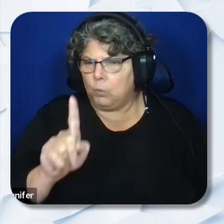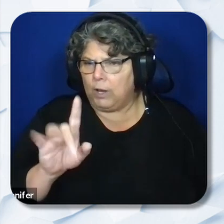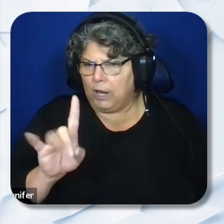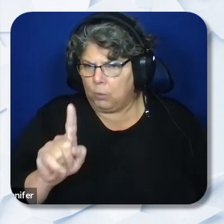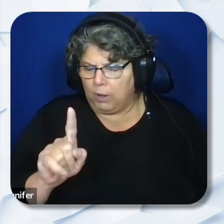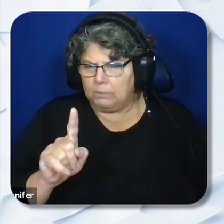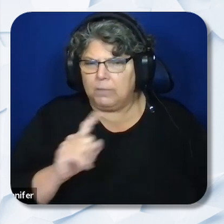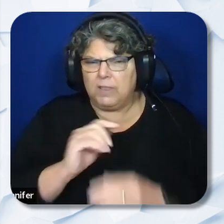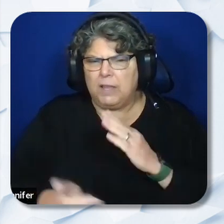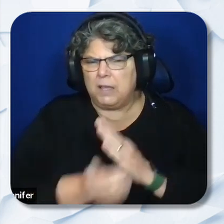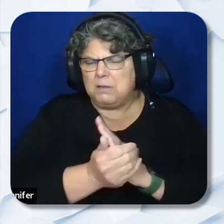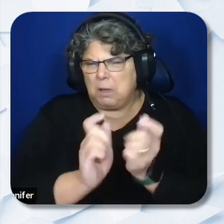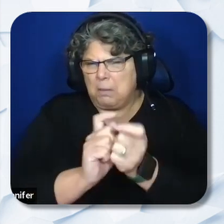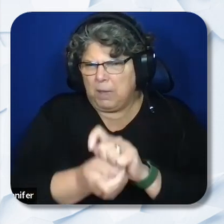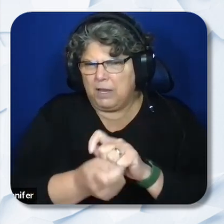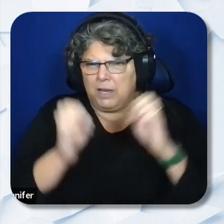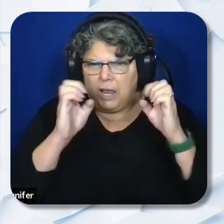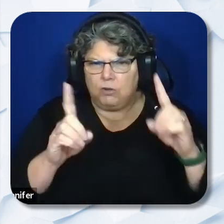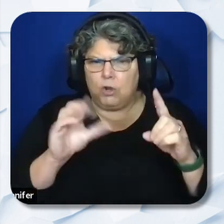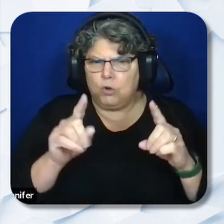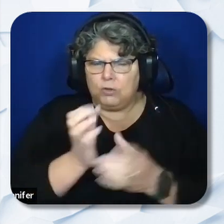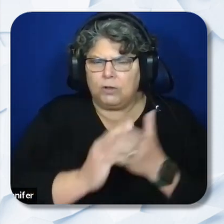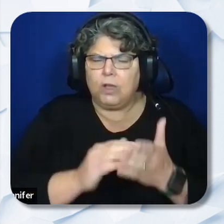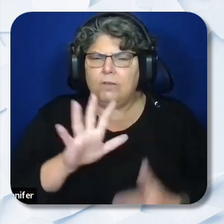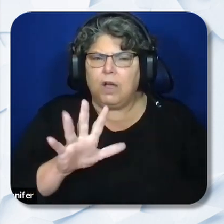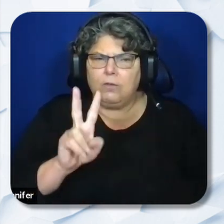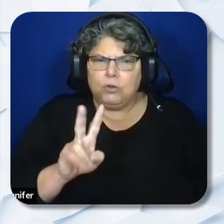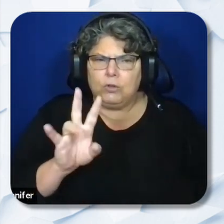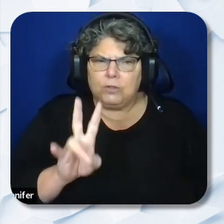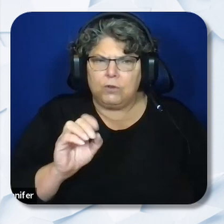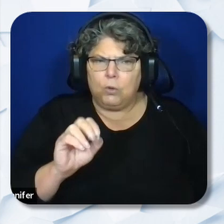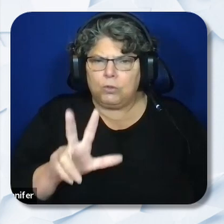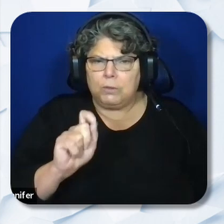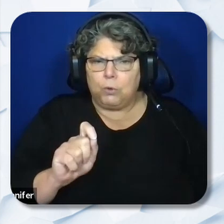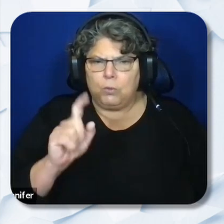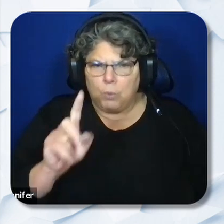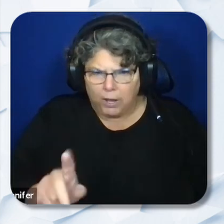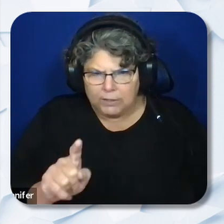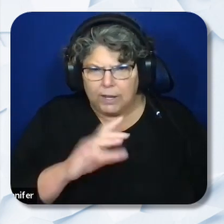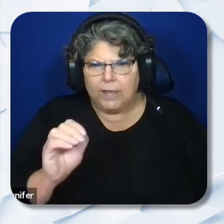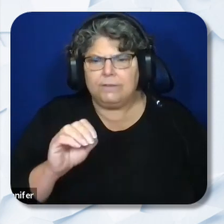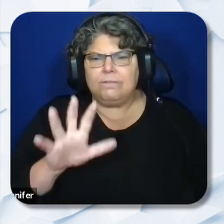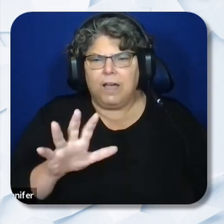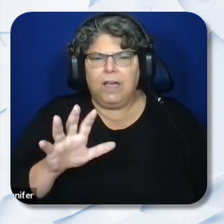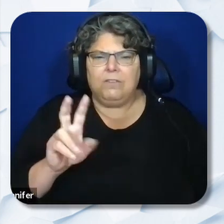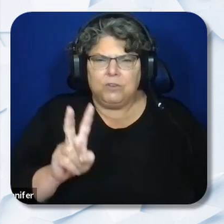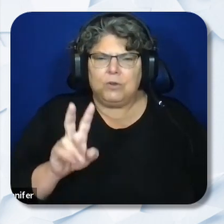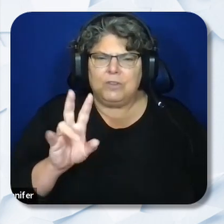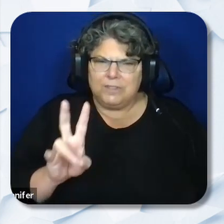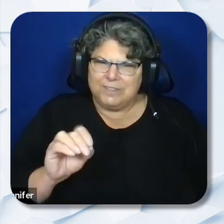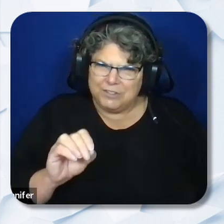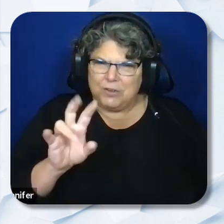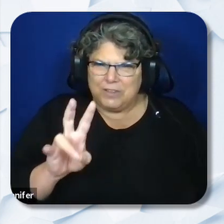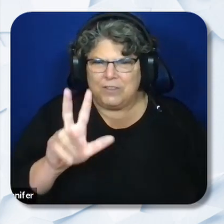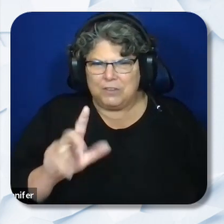education code sections 52073.1 and 52073.2 to update language regarding augmented funding,